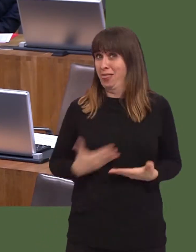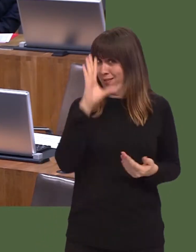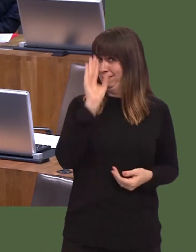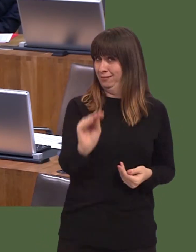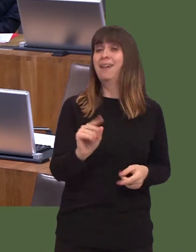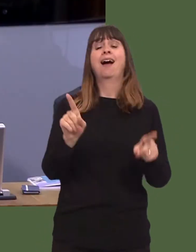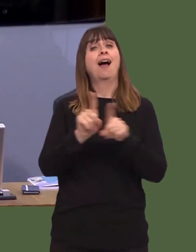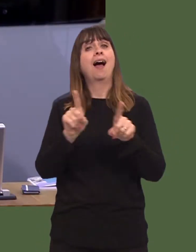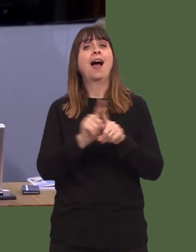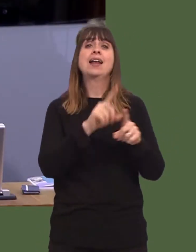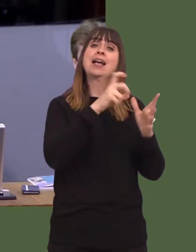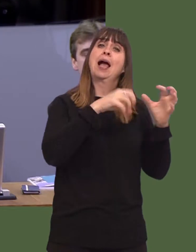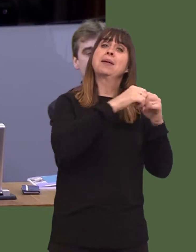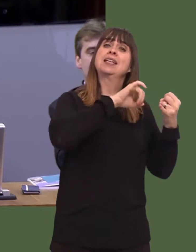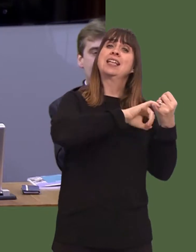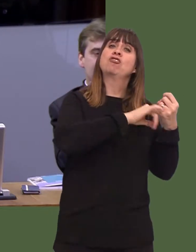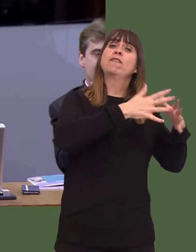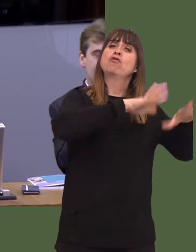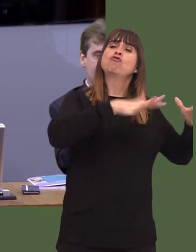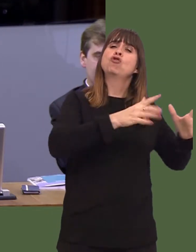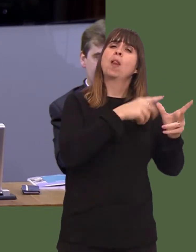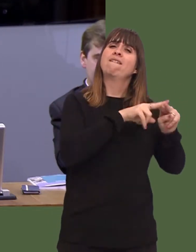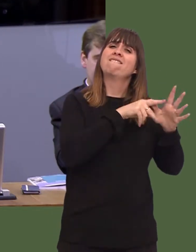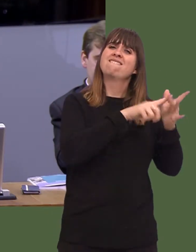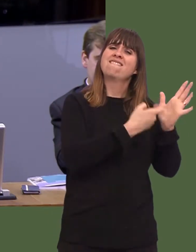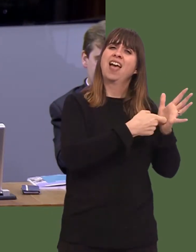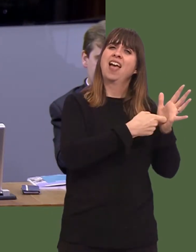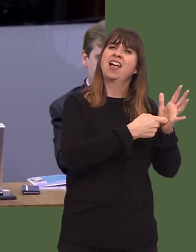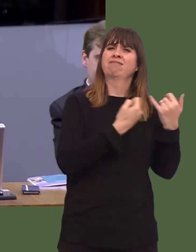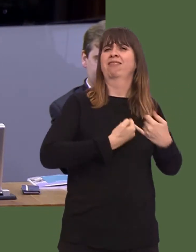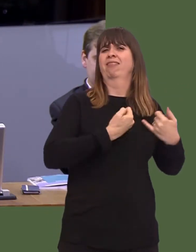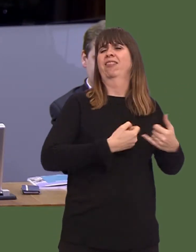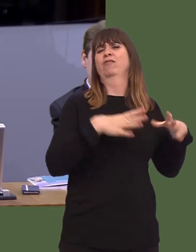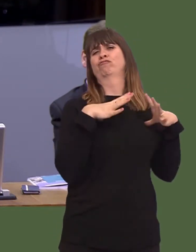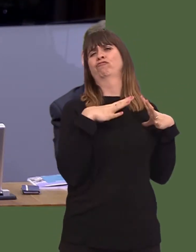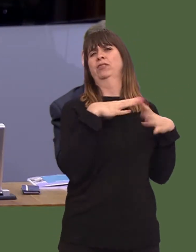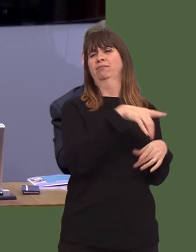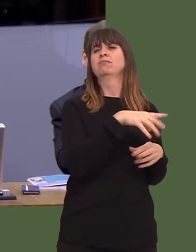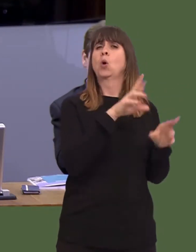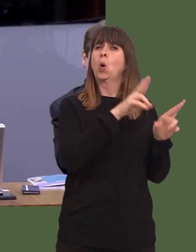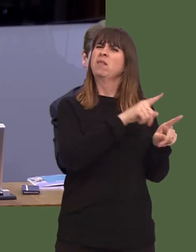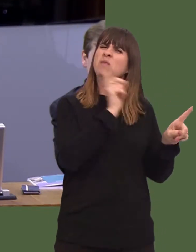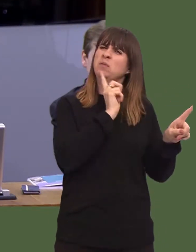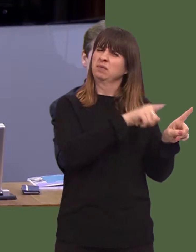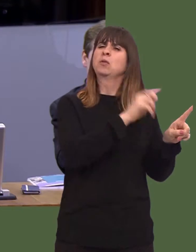to the Cabinet Secretary for rural affairs who, obviously, is convalescing at the moment, and hopefully sheíll be back with us as soon as possible.